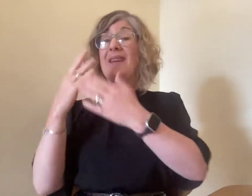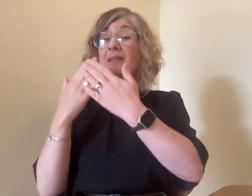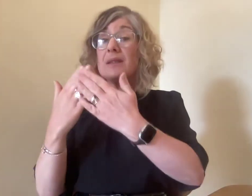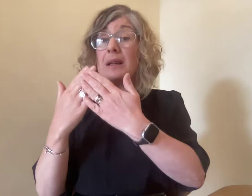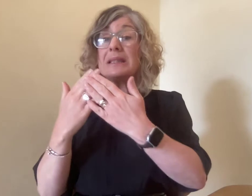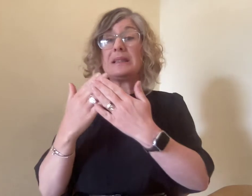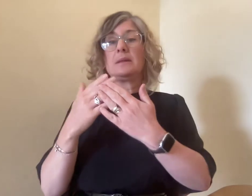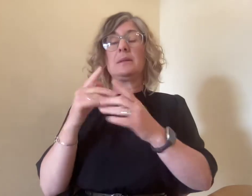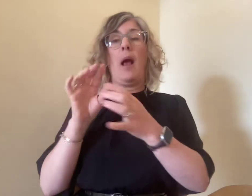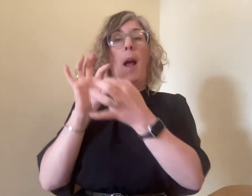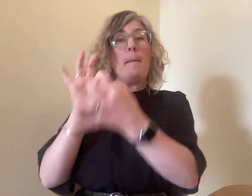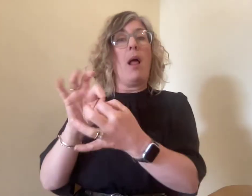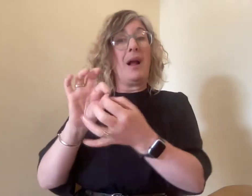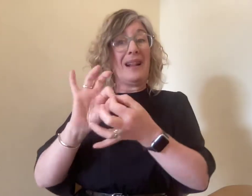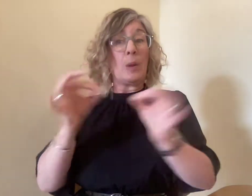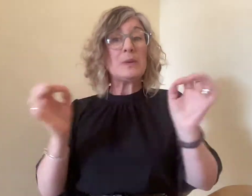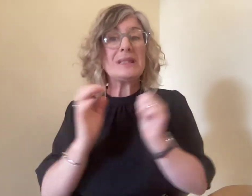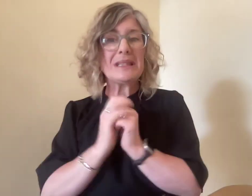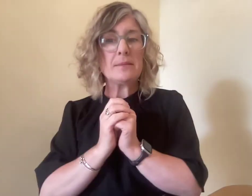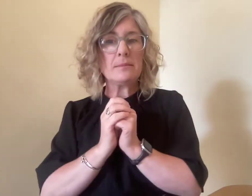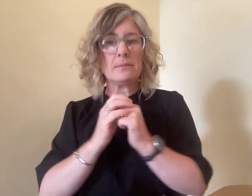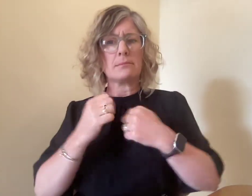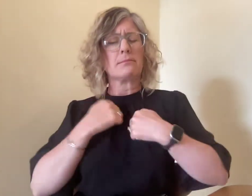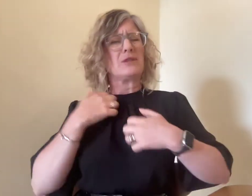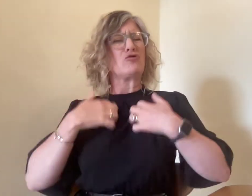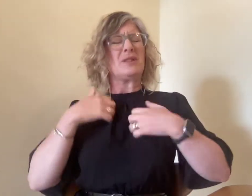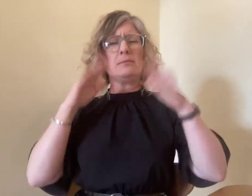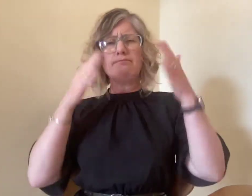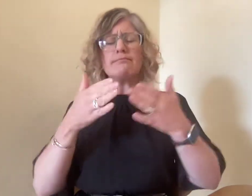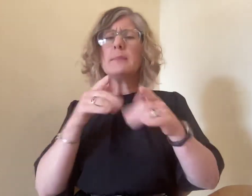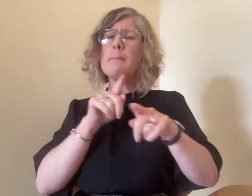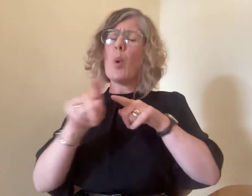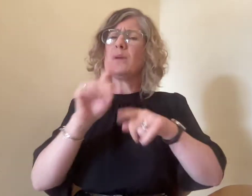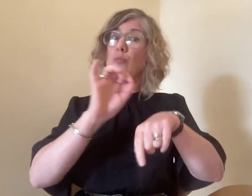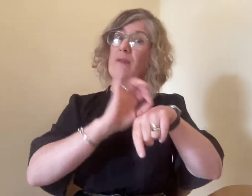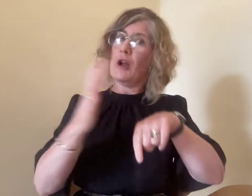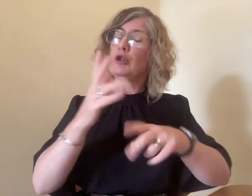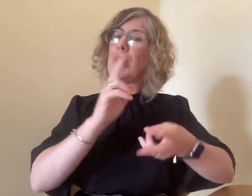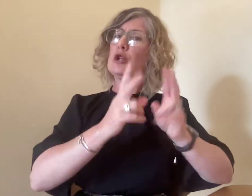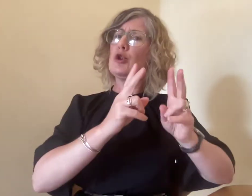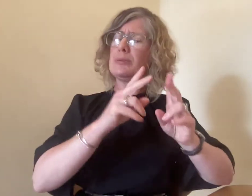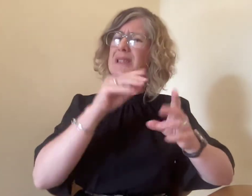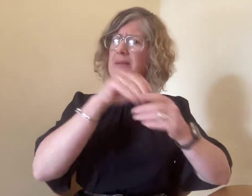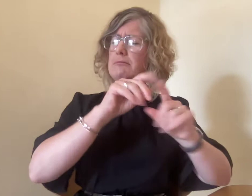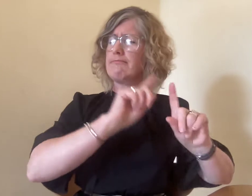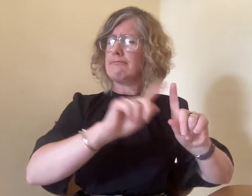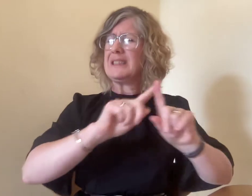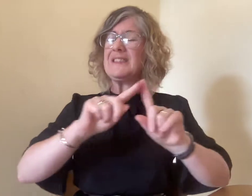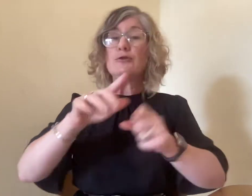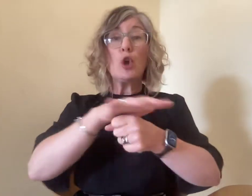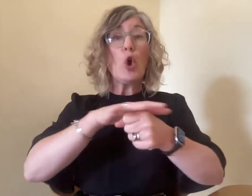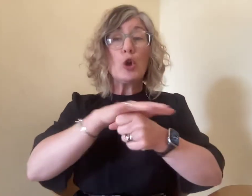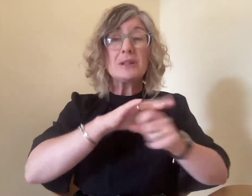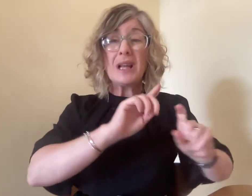deaf studies and applied linguistics. My research interests focus around two strands sign language communication in the context of professional interpreter-mediated communication,